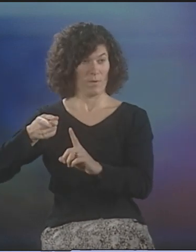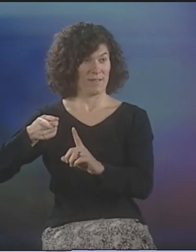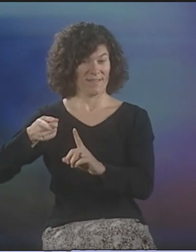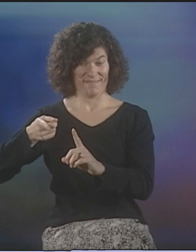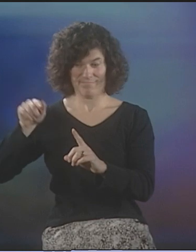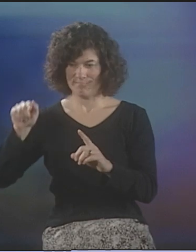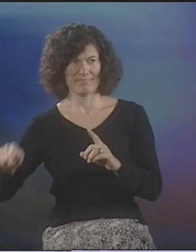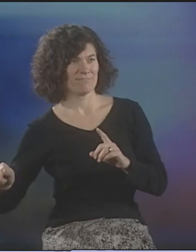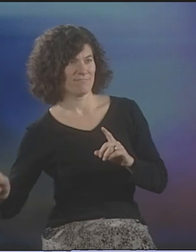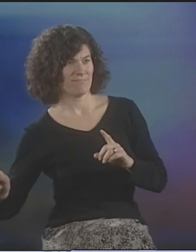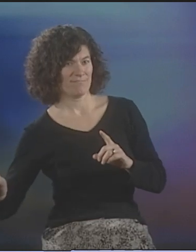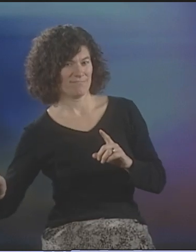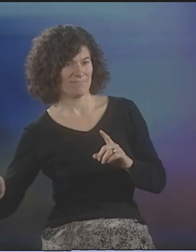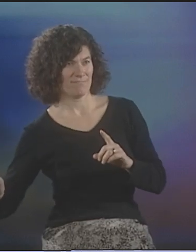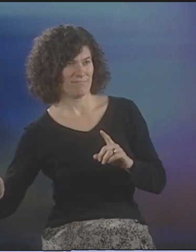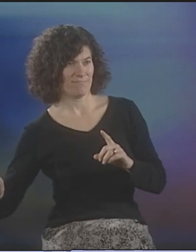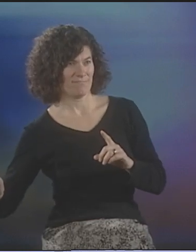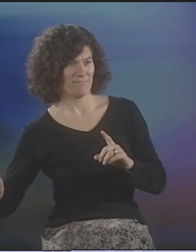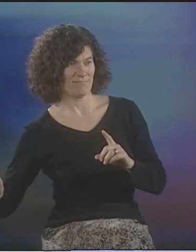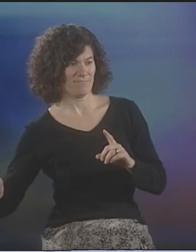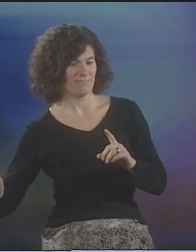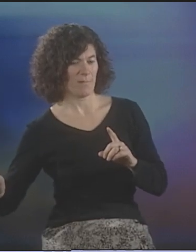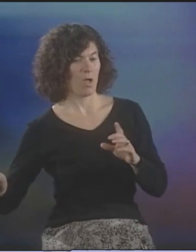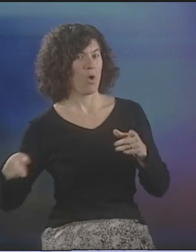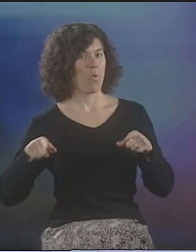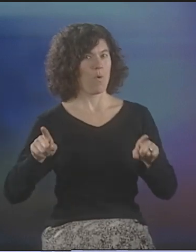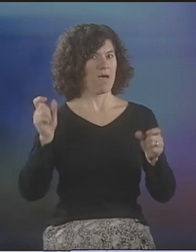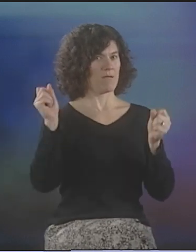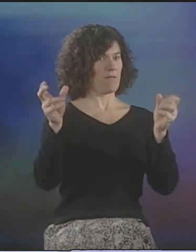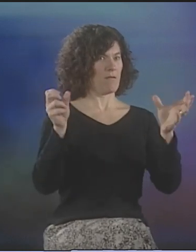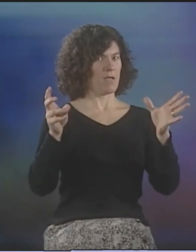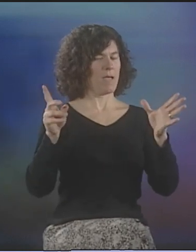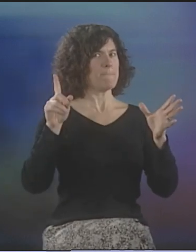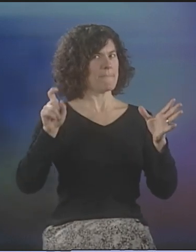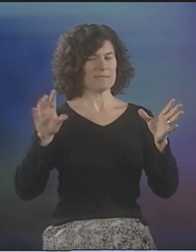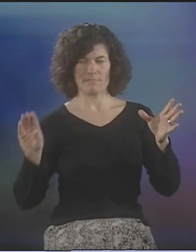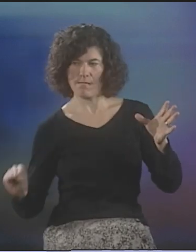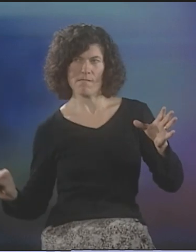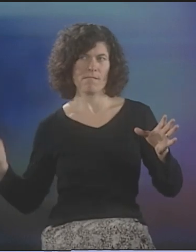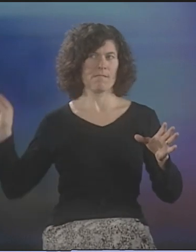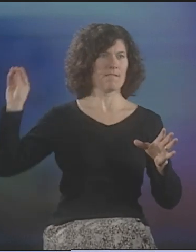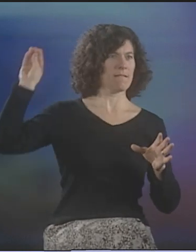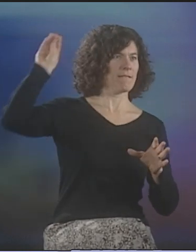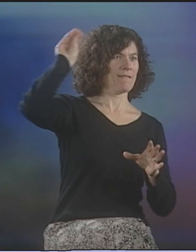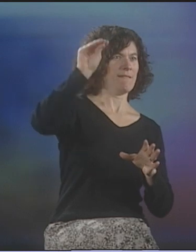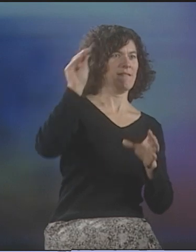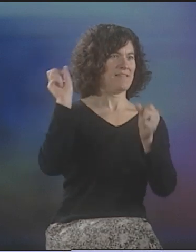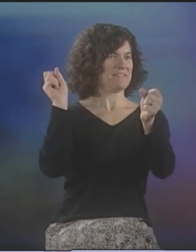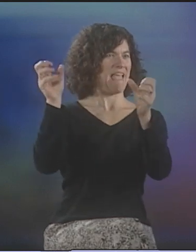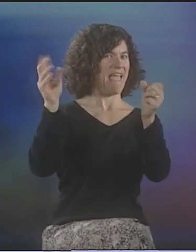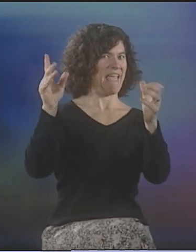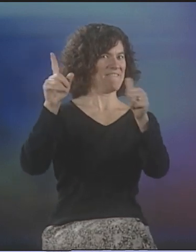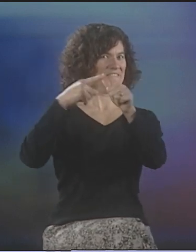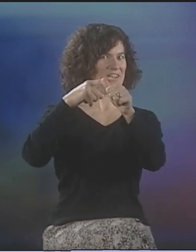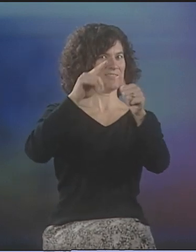BUT THE POINT OF IT WILL BE AT THE VERY END. SO, SOMETIMES, I WOULD HAVE TO REORDER THE POEM